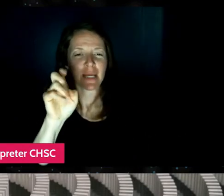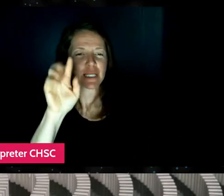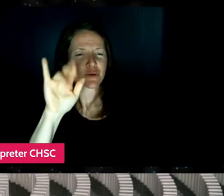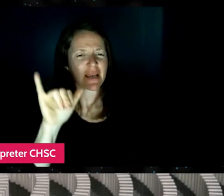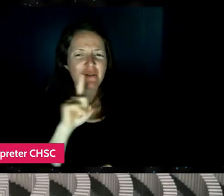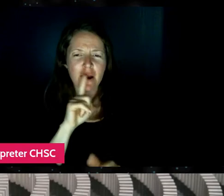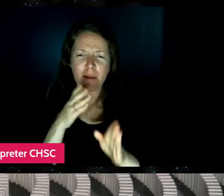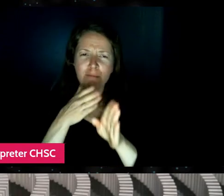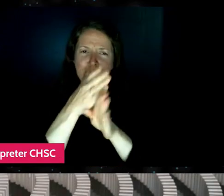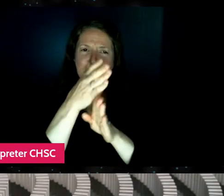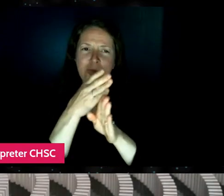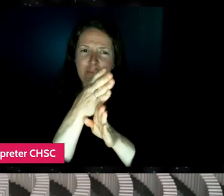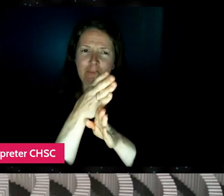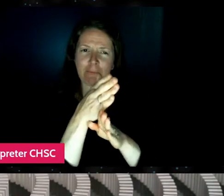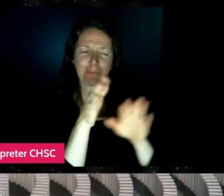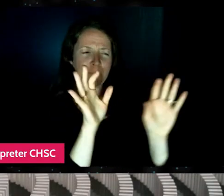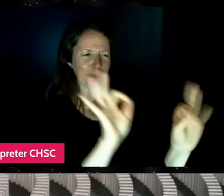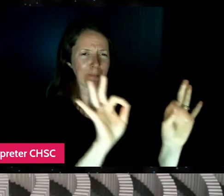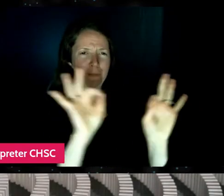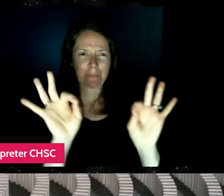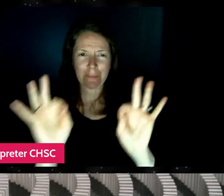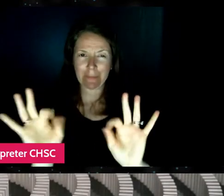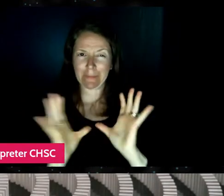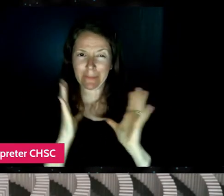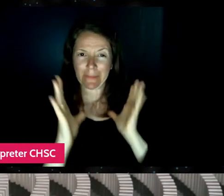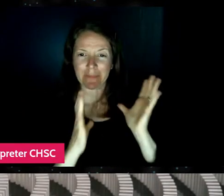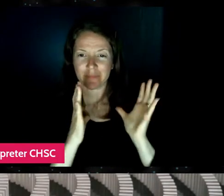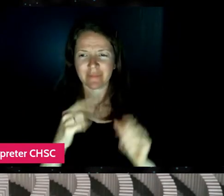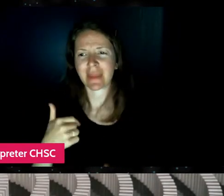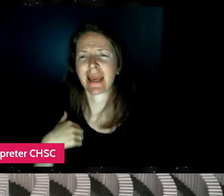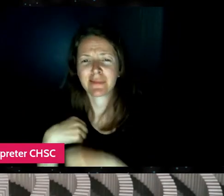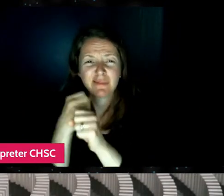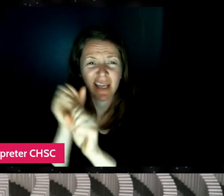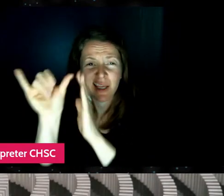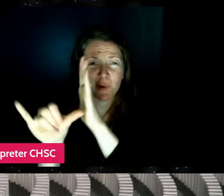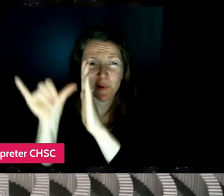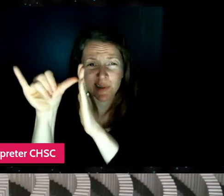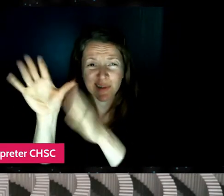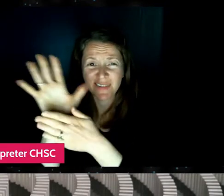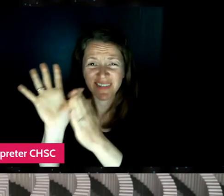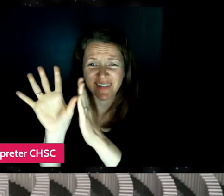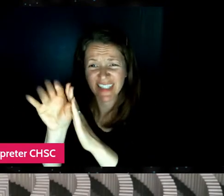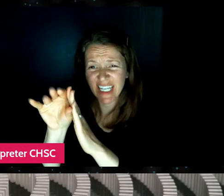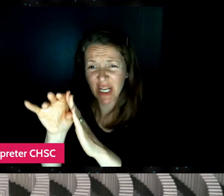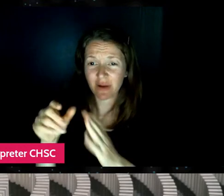very polished in a way but like I'm making YouTube videos. So I'm just like, I'm doing jump cuts.